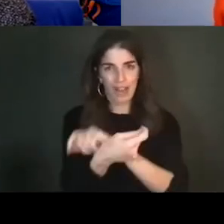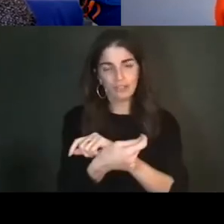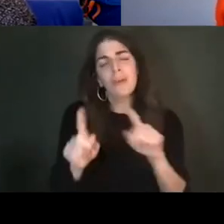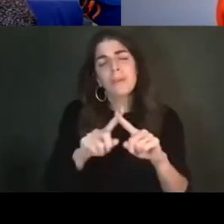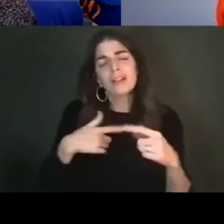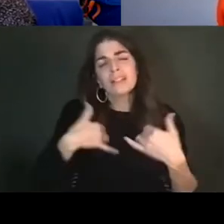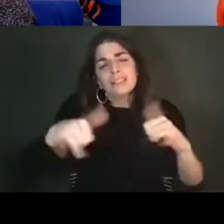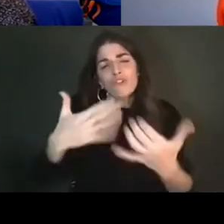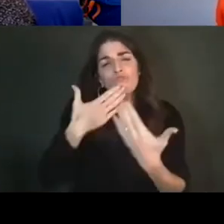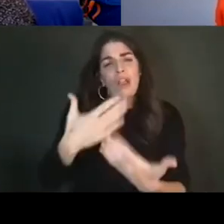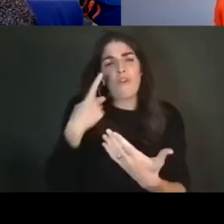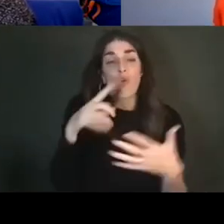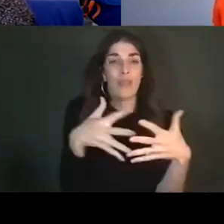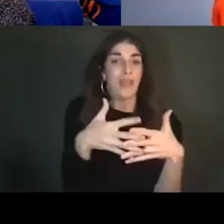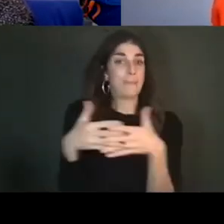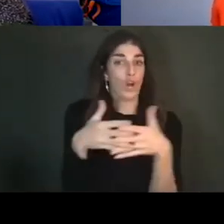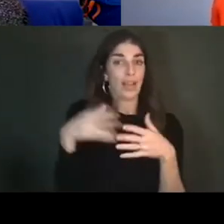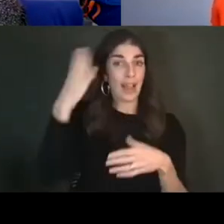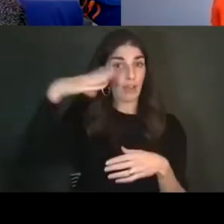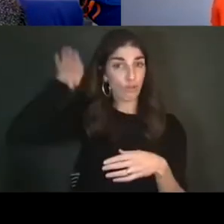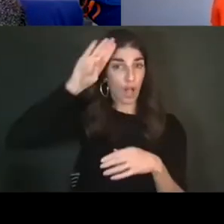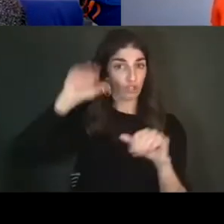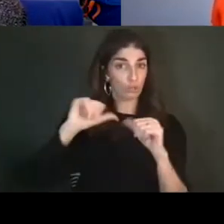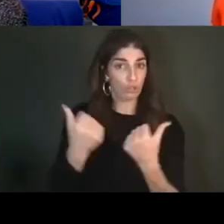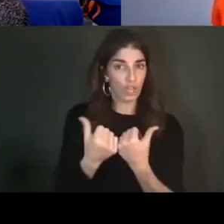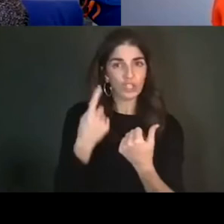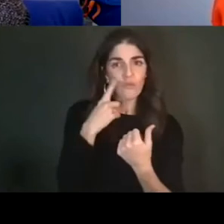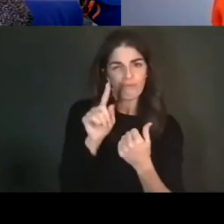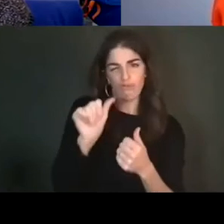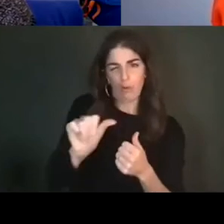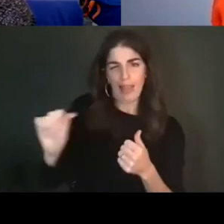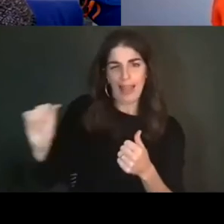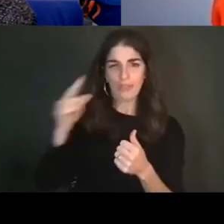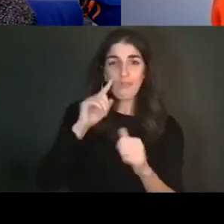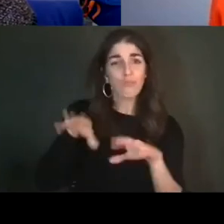Anthropological Association for providing a home for these wonderful sessions that allow